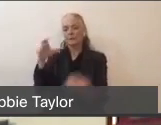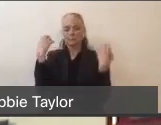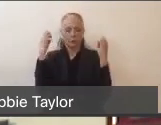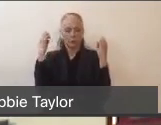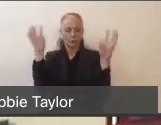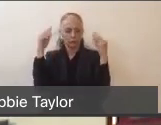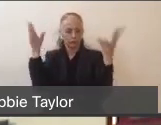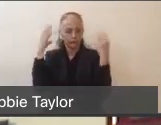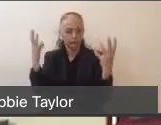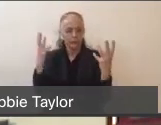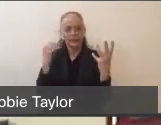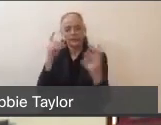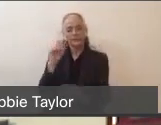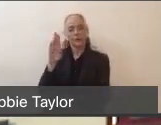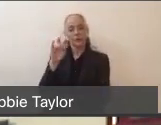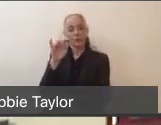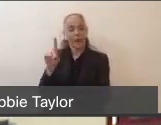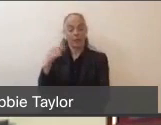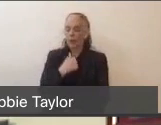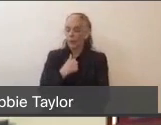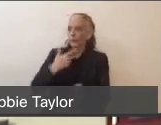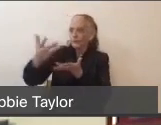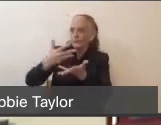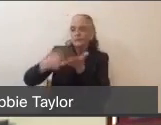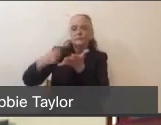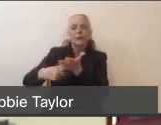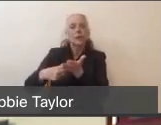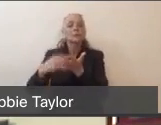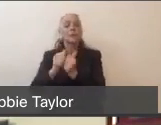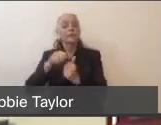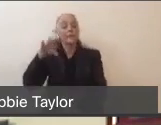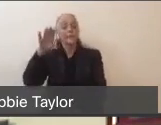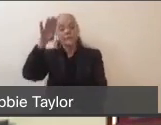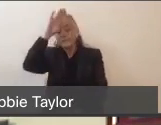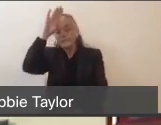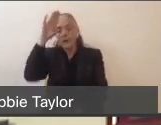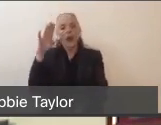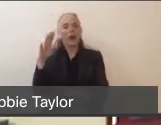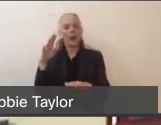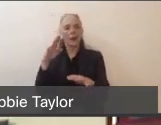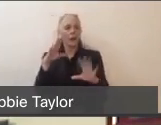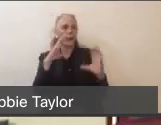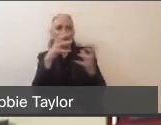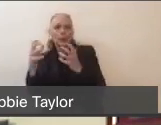Daily conference calls with our fire rescue branches at nine o'clock in the morning to discuss the personal protective equipment